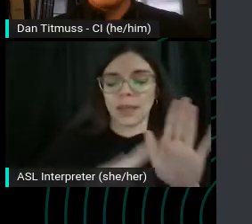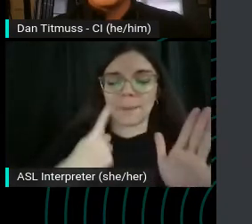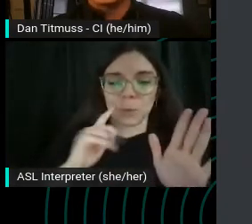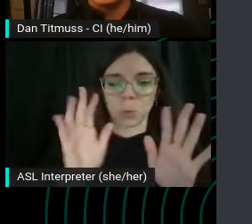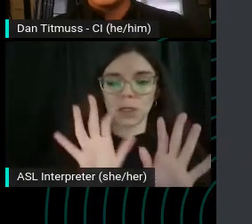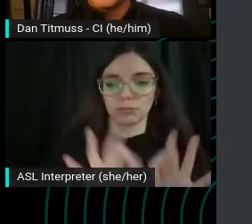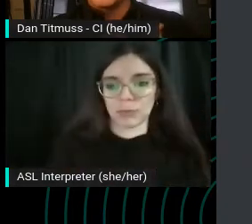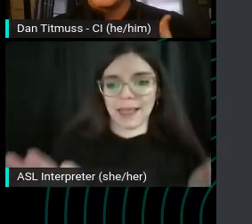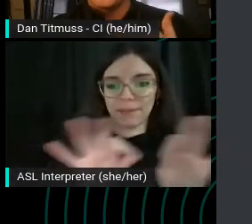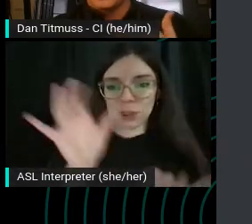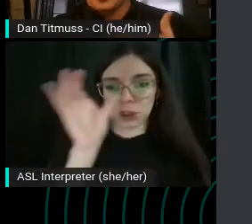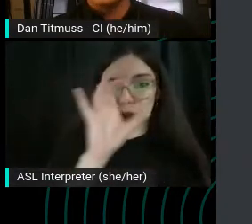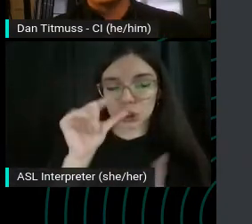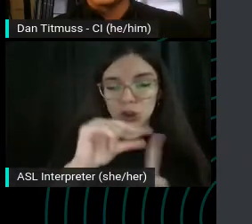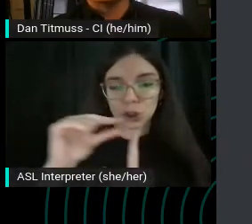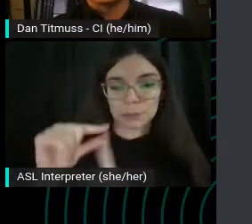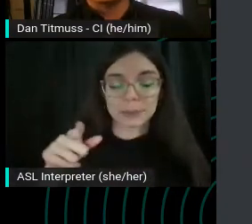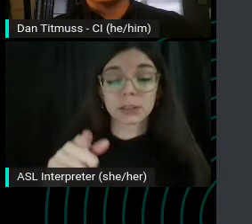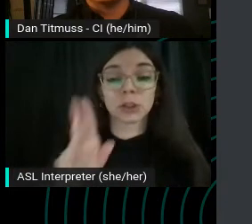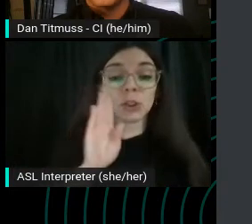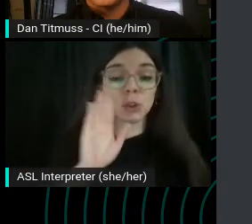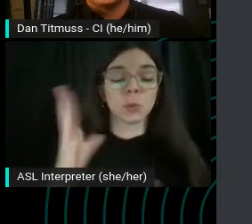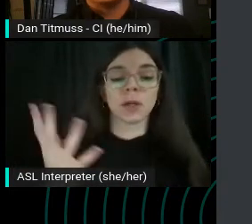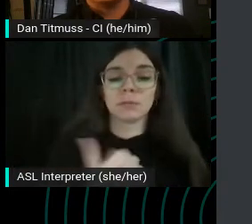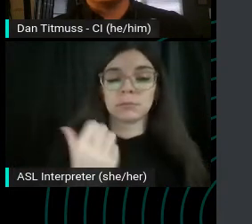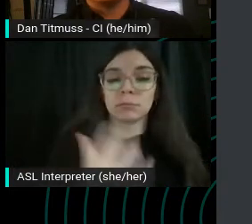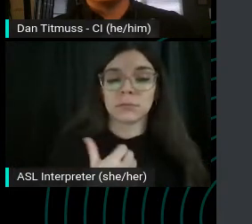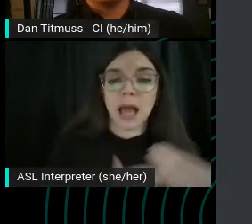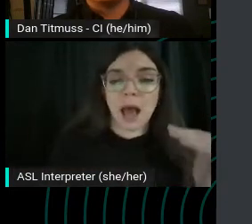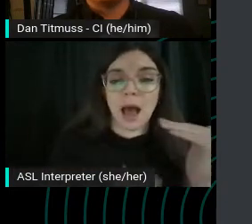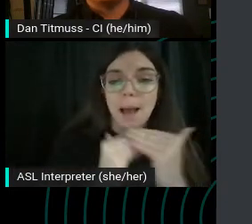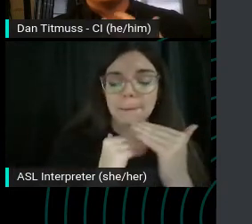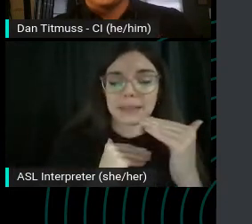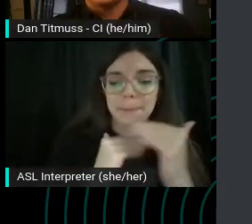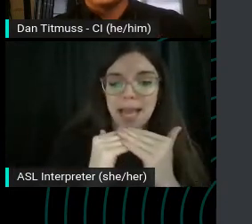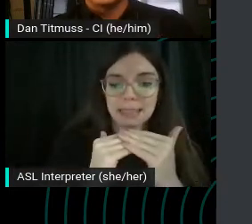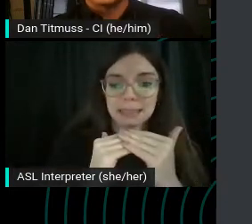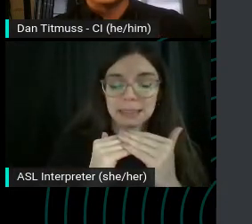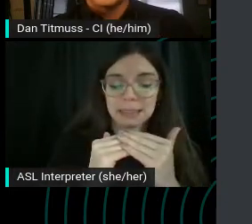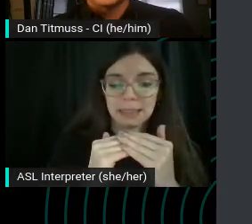And by doing this, you're optimizing your, you're optimizing and